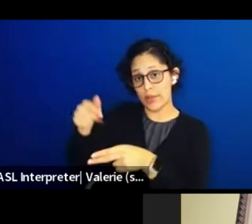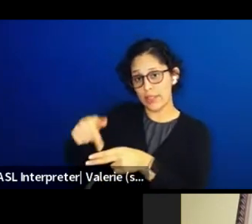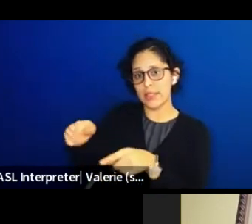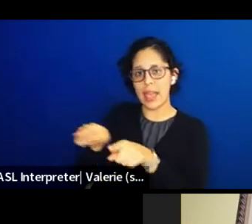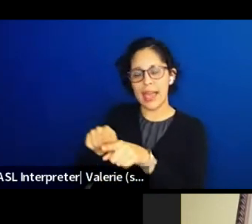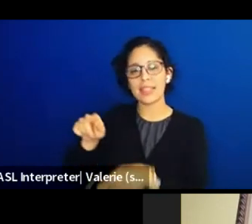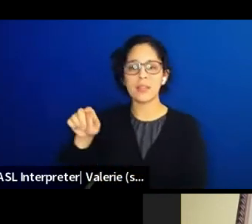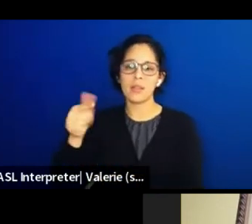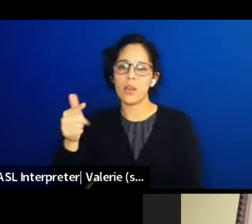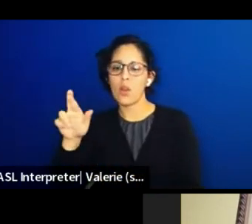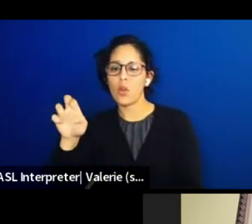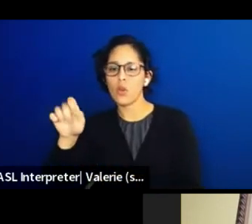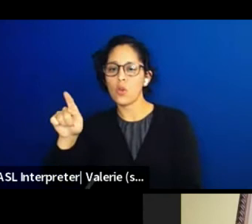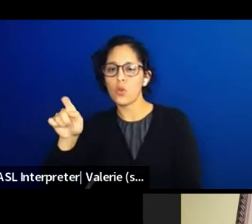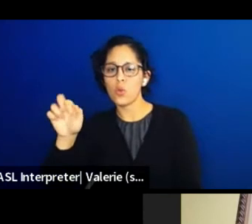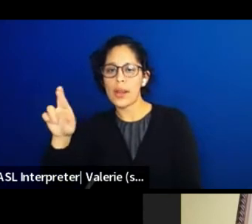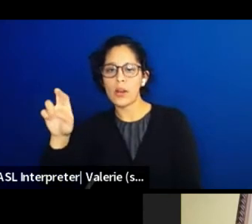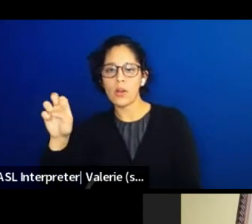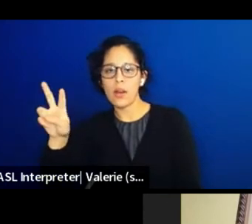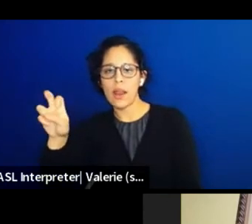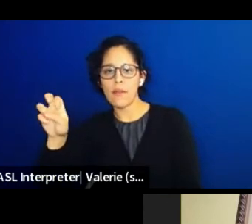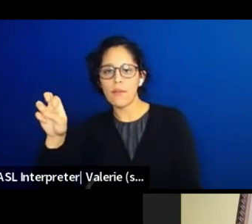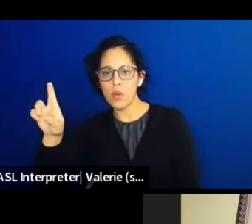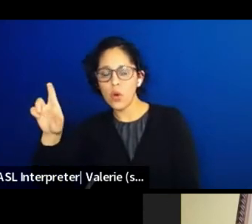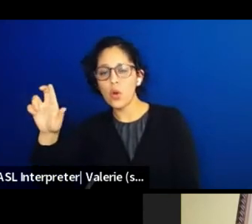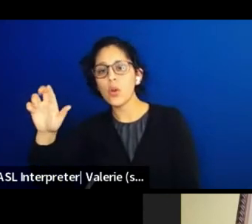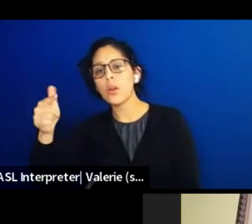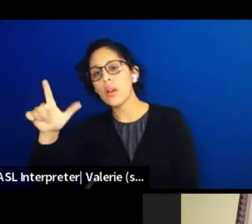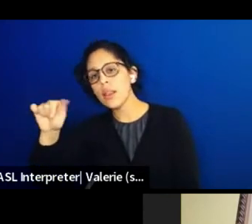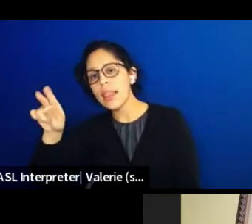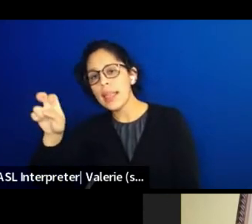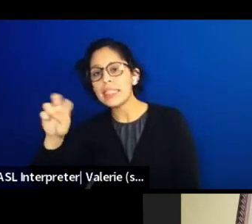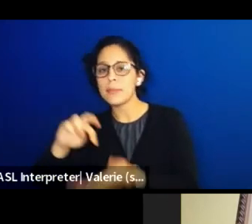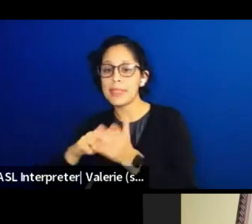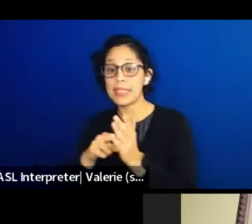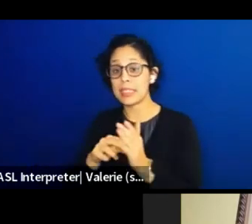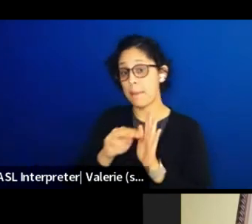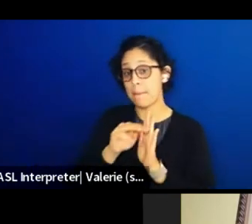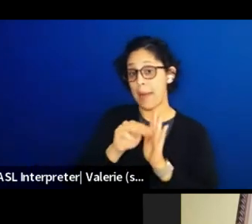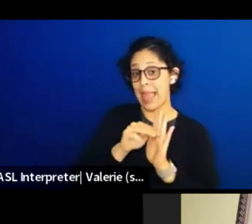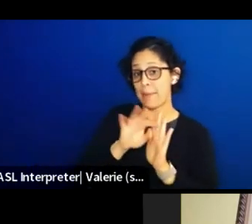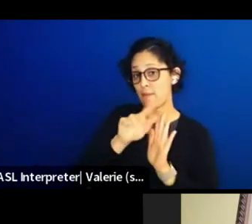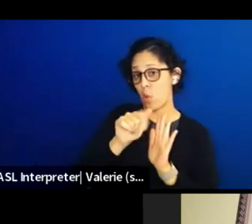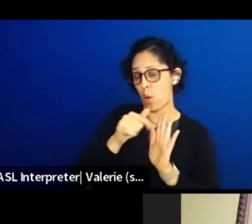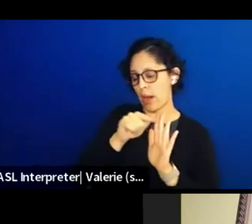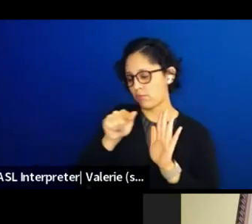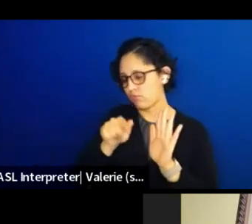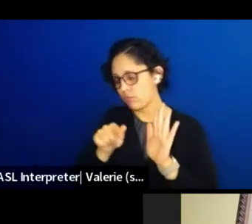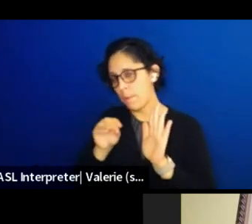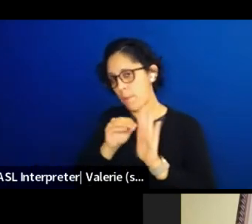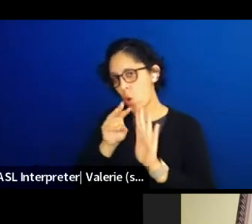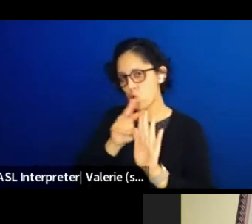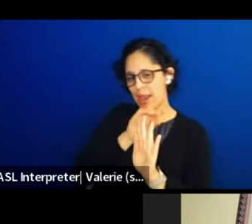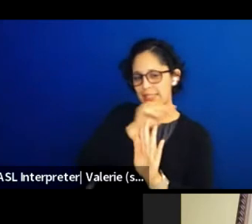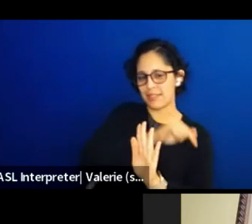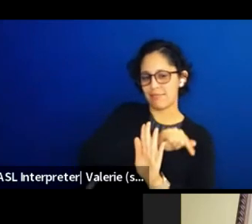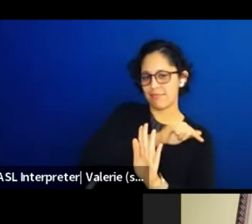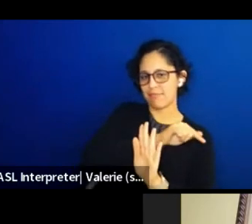which is West of Miami, Florida. And I am an indigenous person with a light brown complexion.